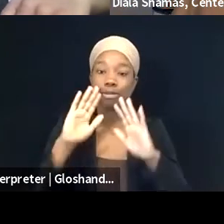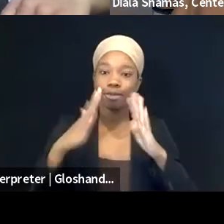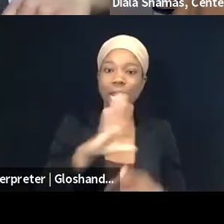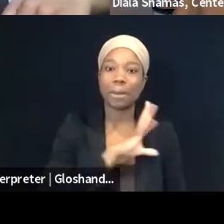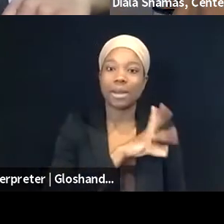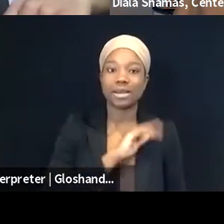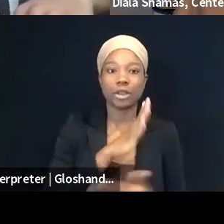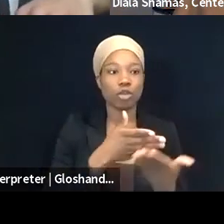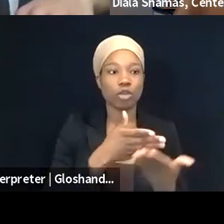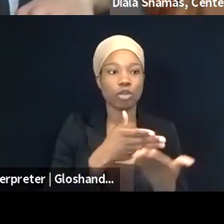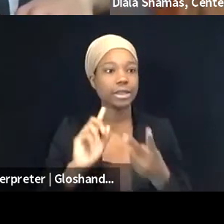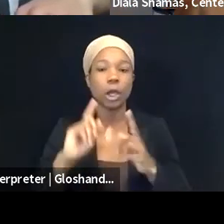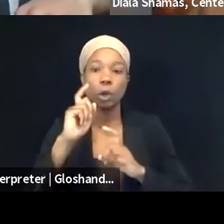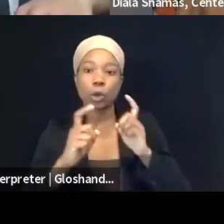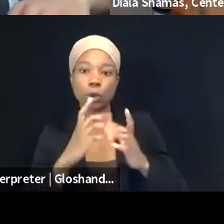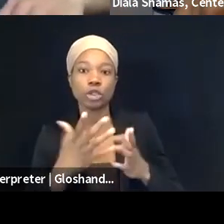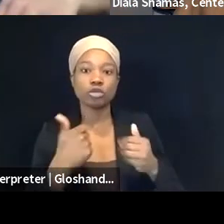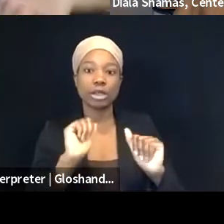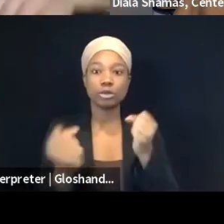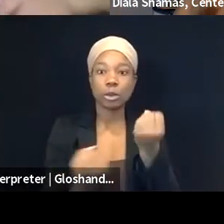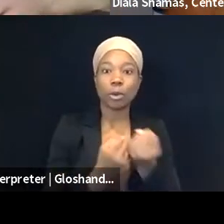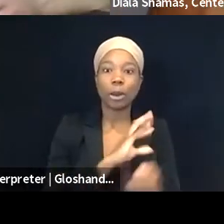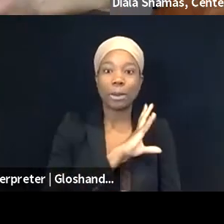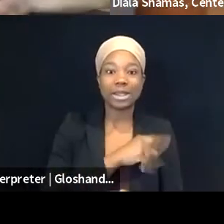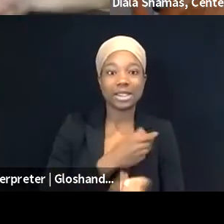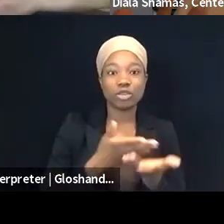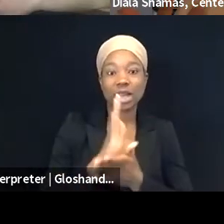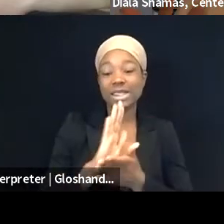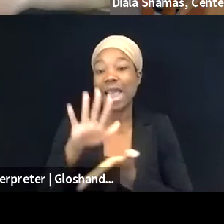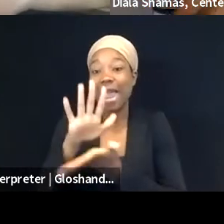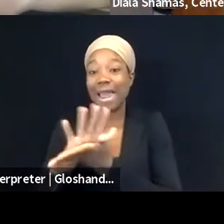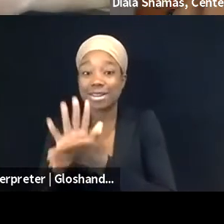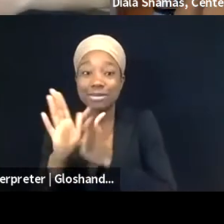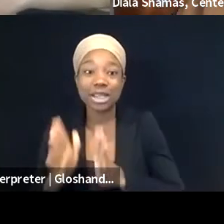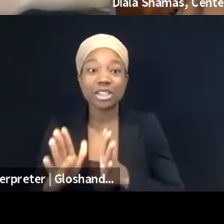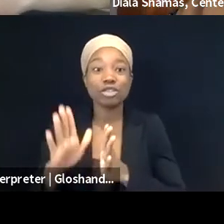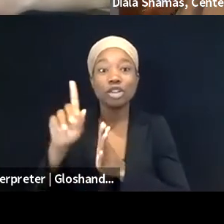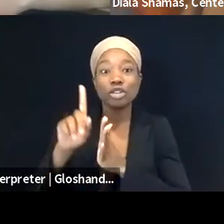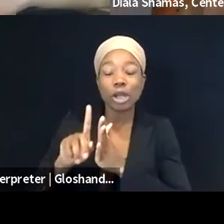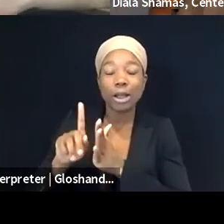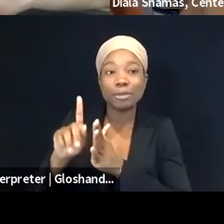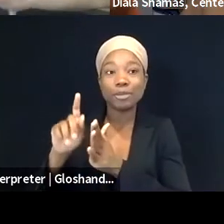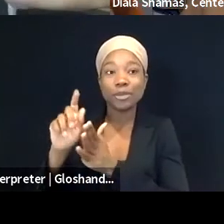academics, journalists or, you know, folks who are basically being targeted by this network of